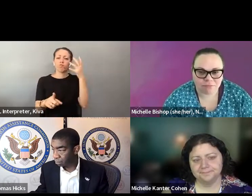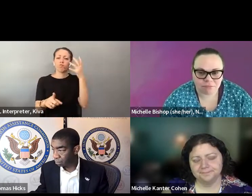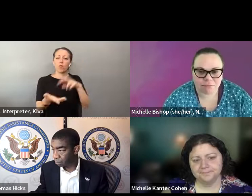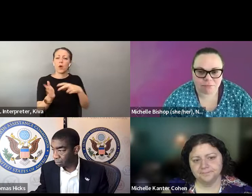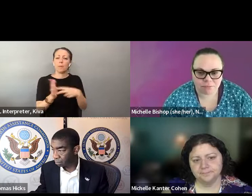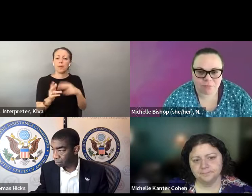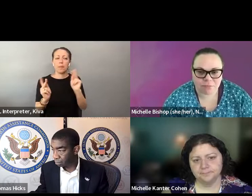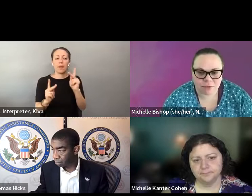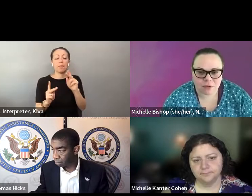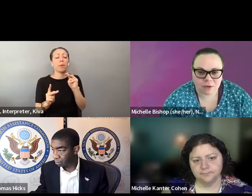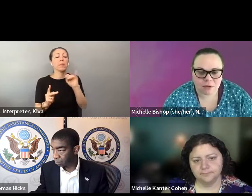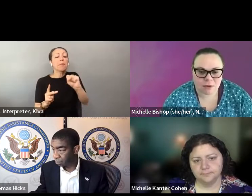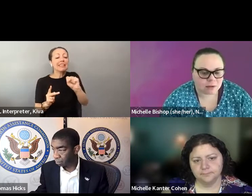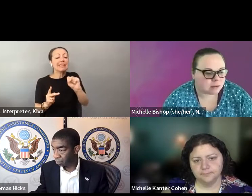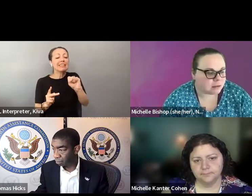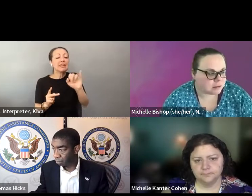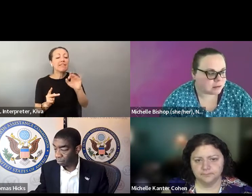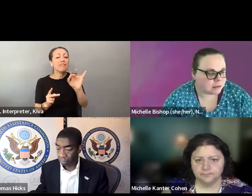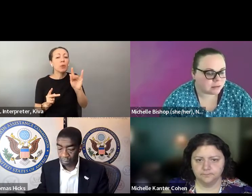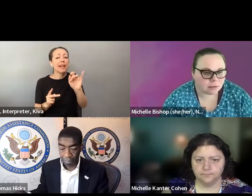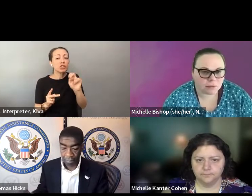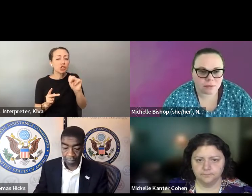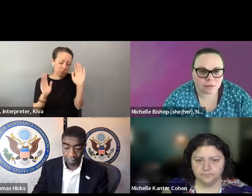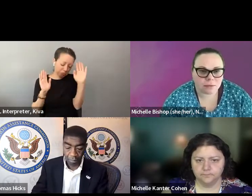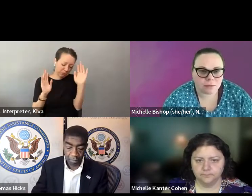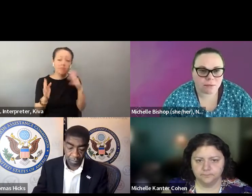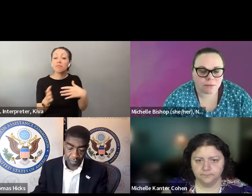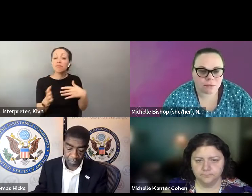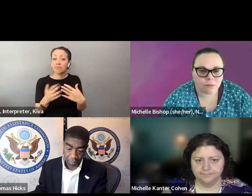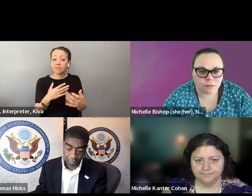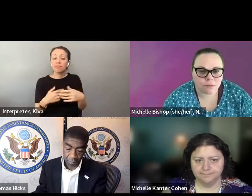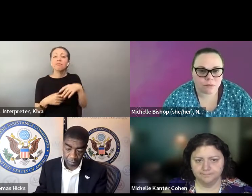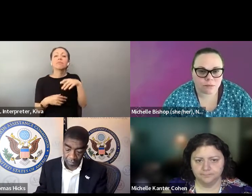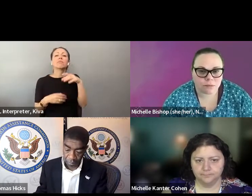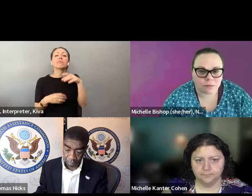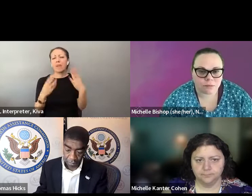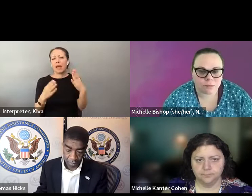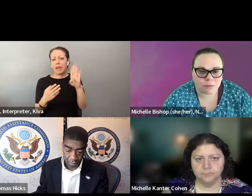that was flowing from the 2020 election and some of the